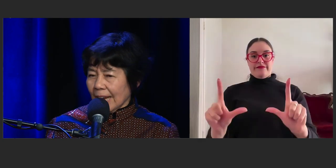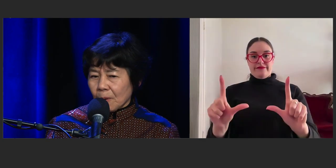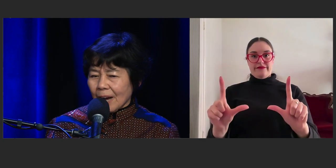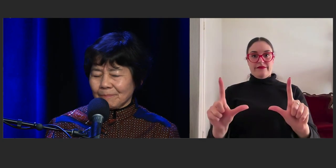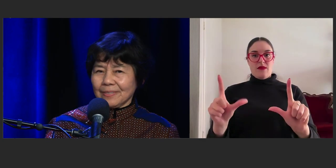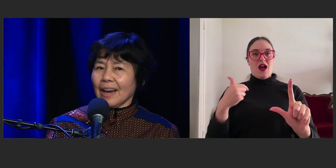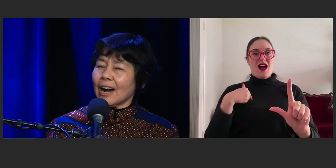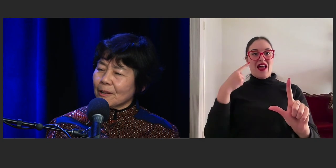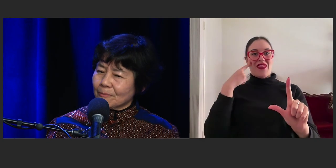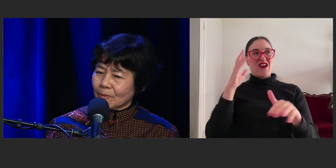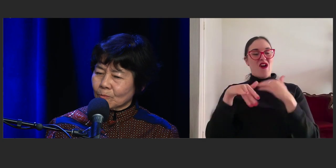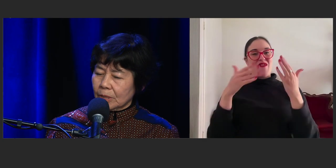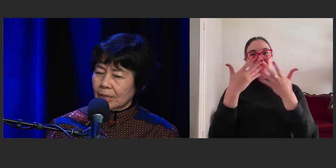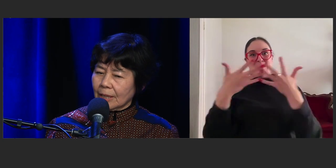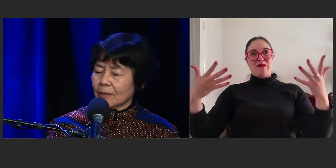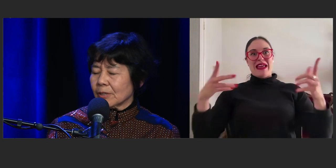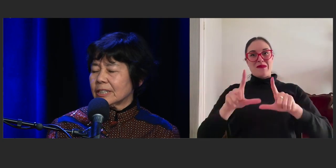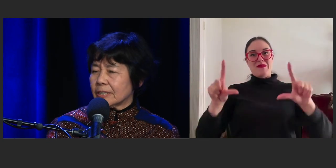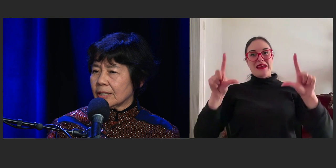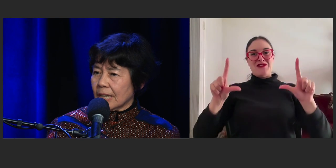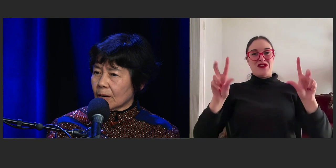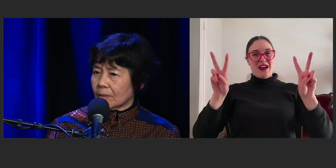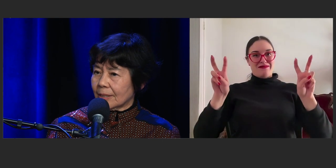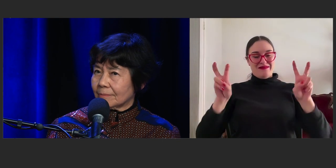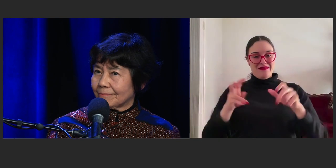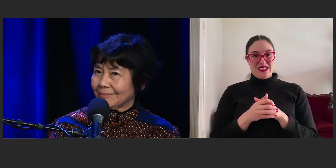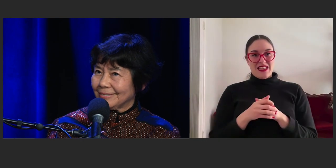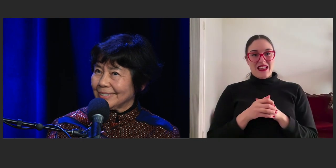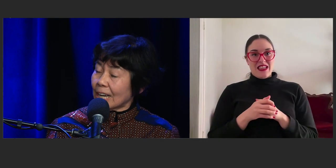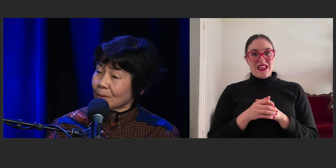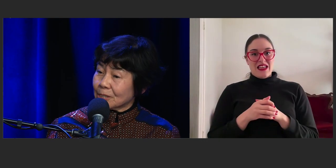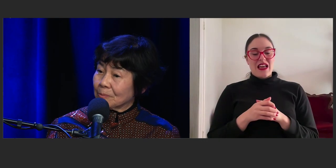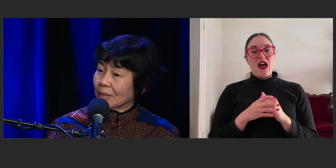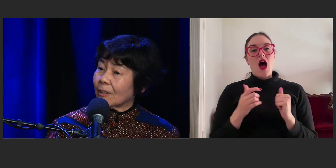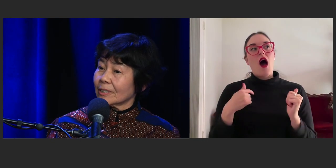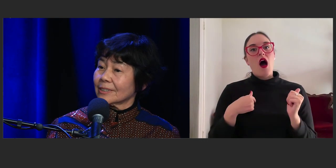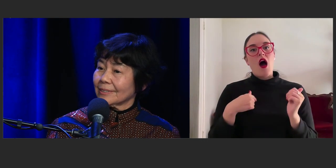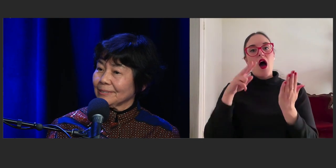I read the Daoism a lot and it is a religion,